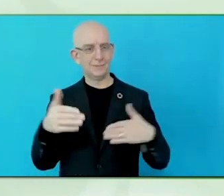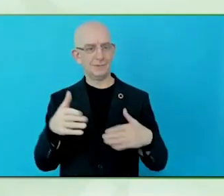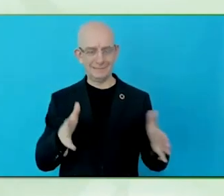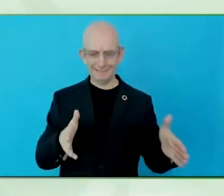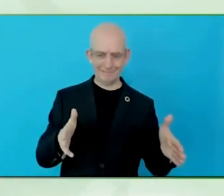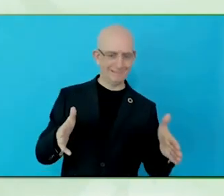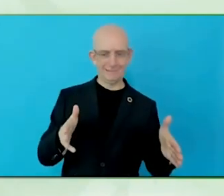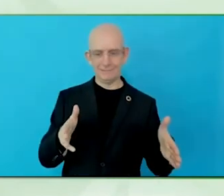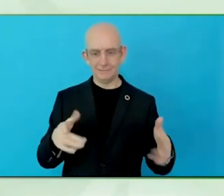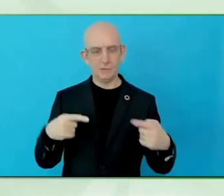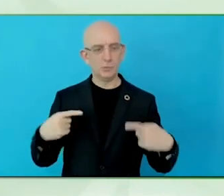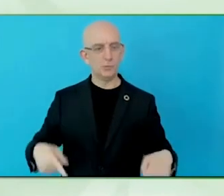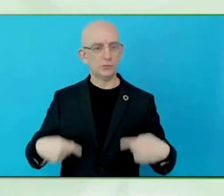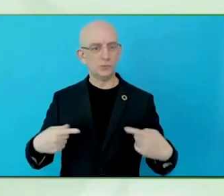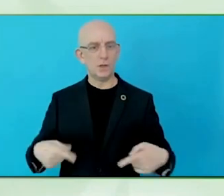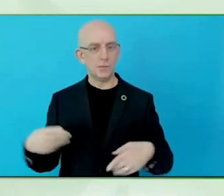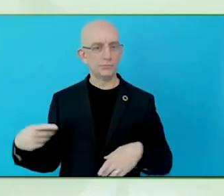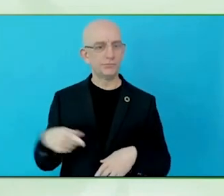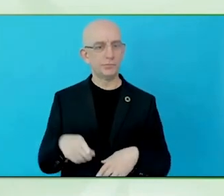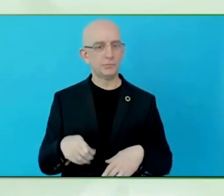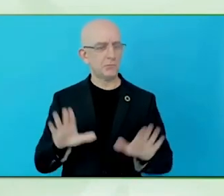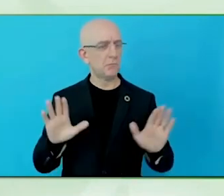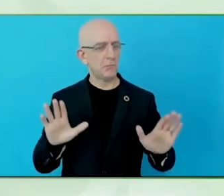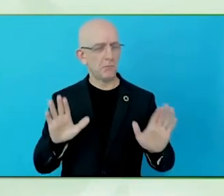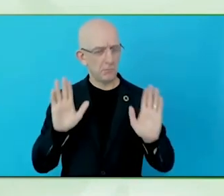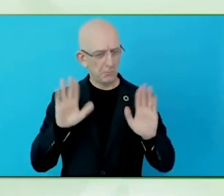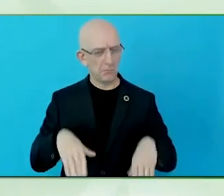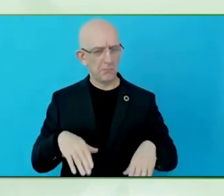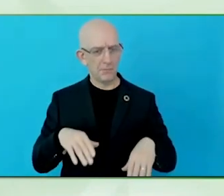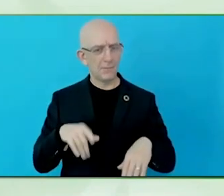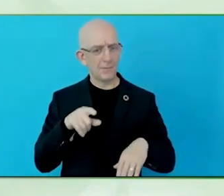available, that can be integrated into the traveller journey, the